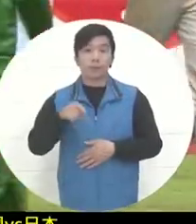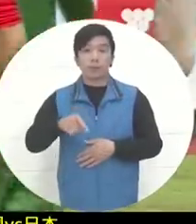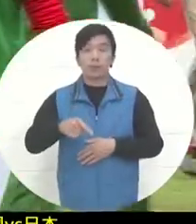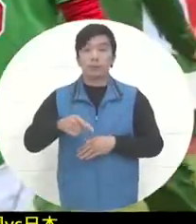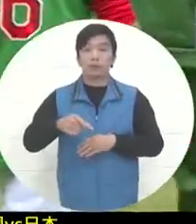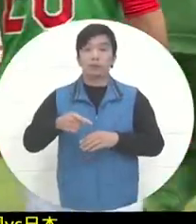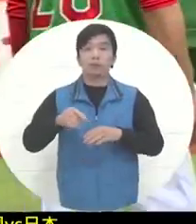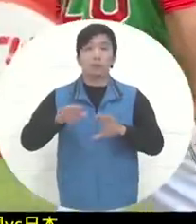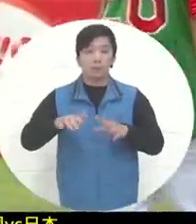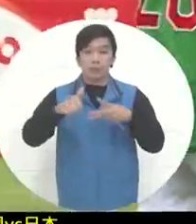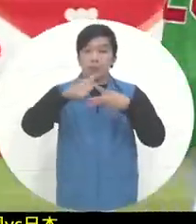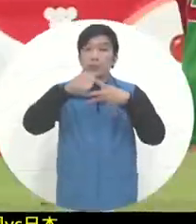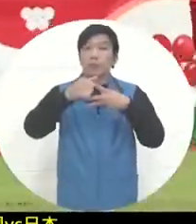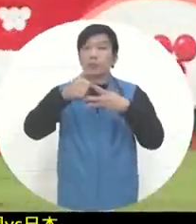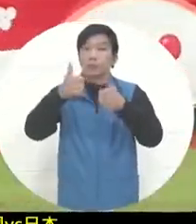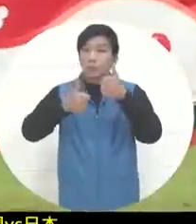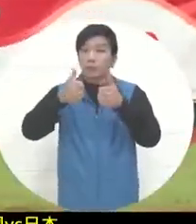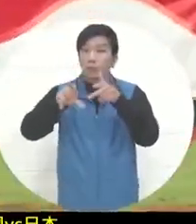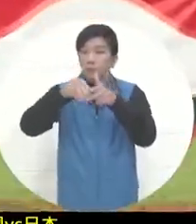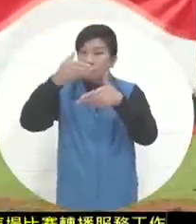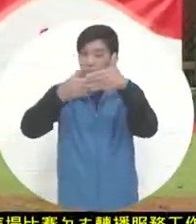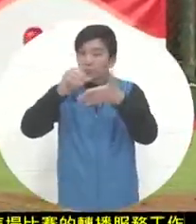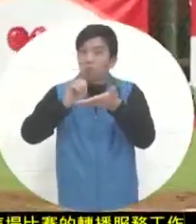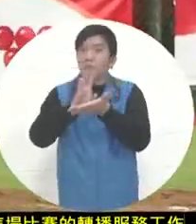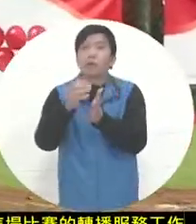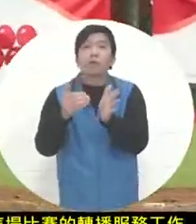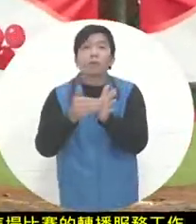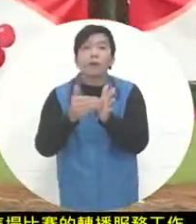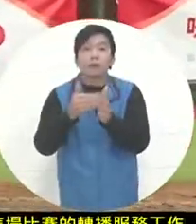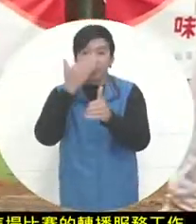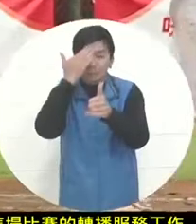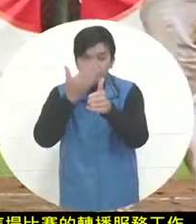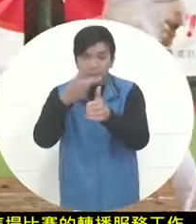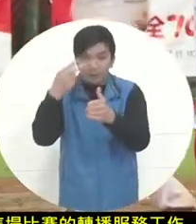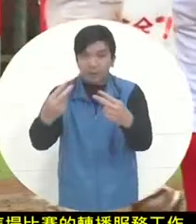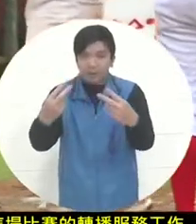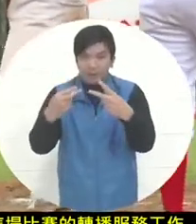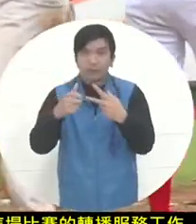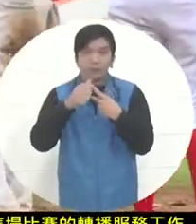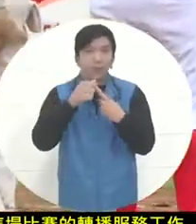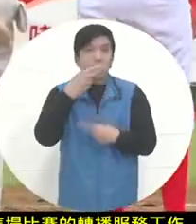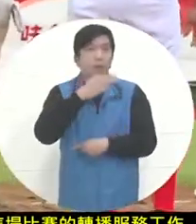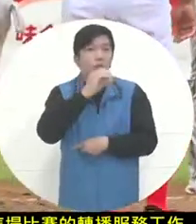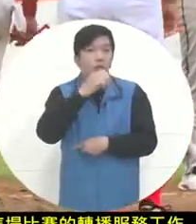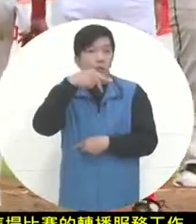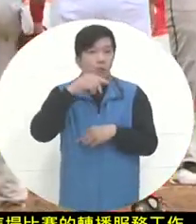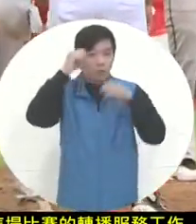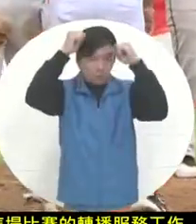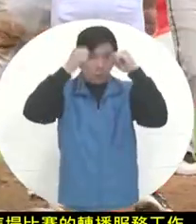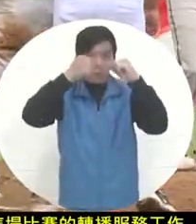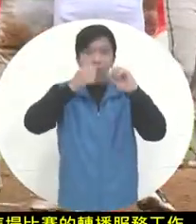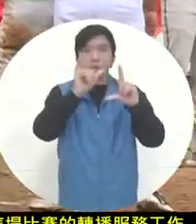will also come to an end here. Please continue to lock in the two broadcast platforms, hop Sports. Road broadcast platform